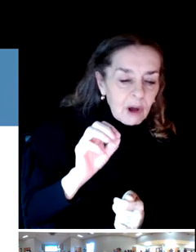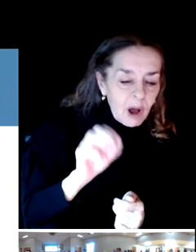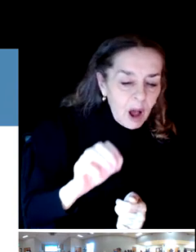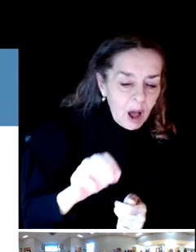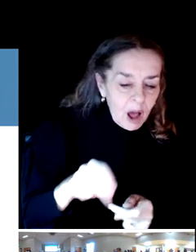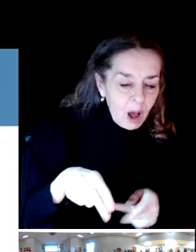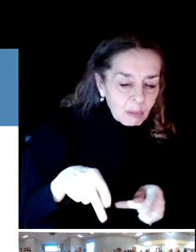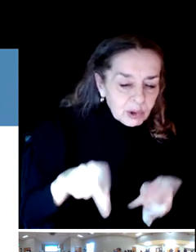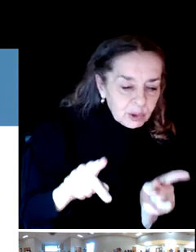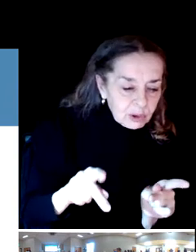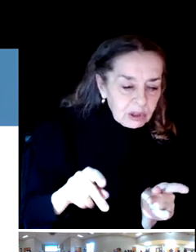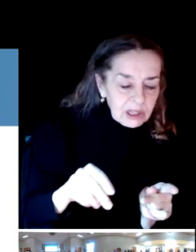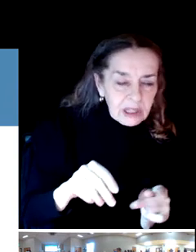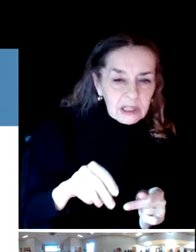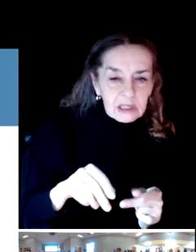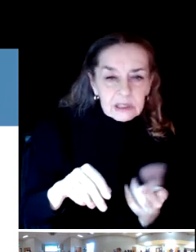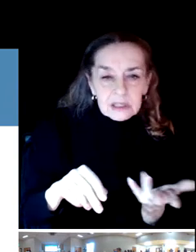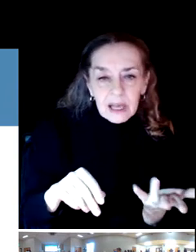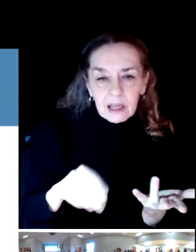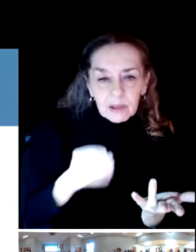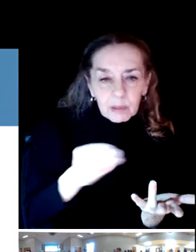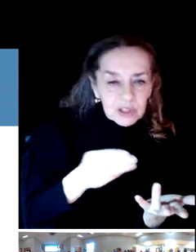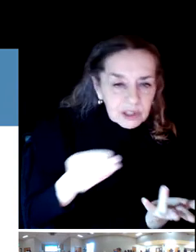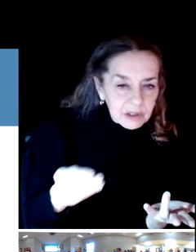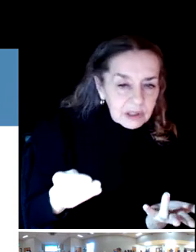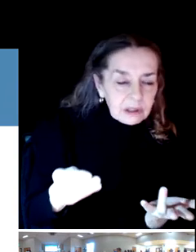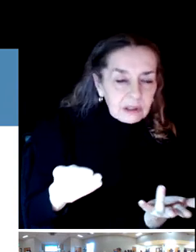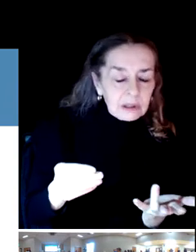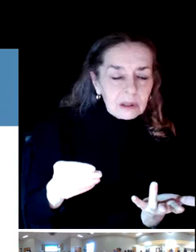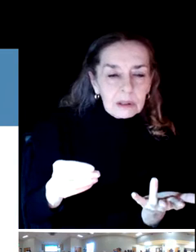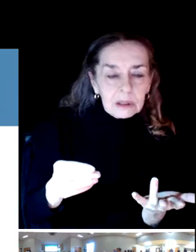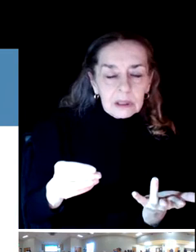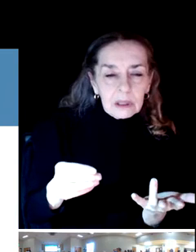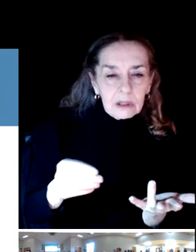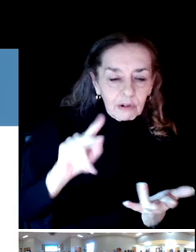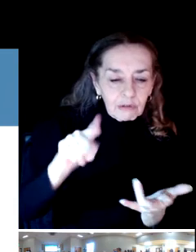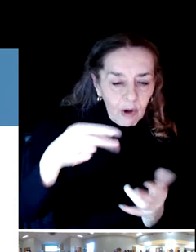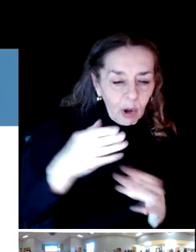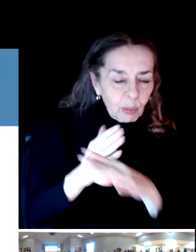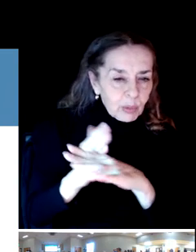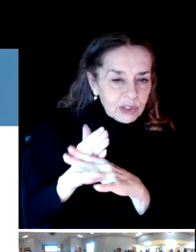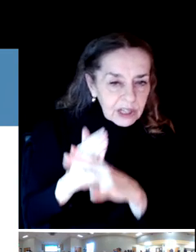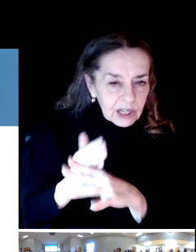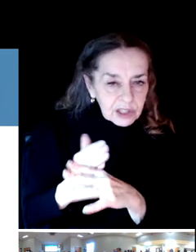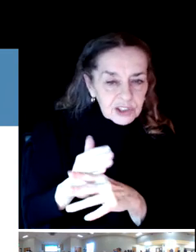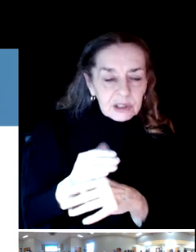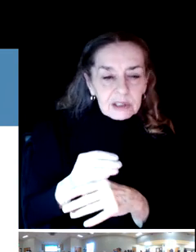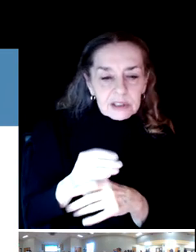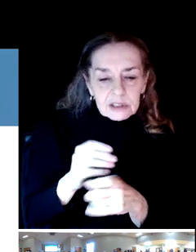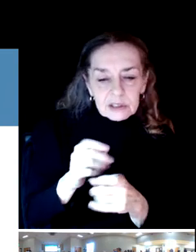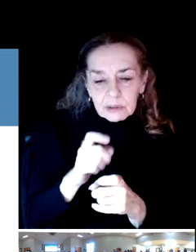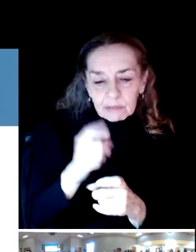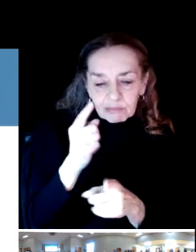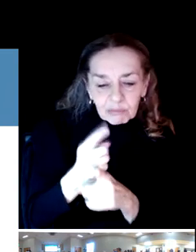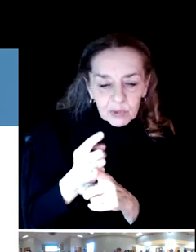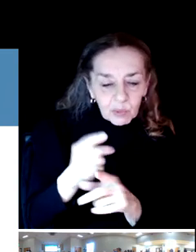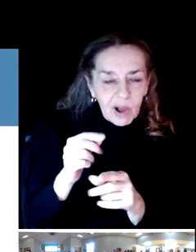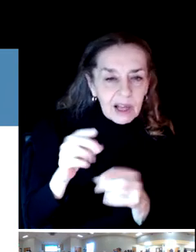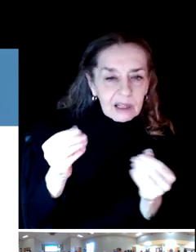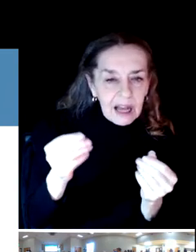the material, the fall protection material is of a certain certain kind so that wheelchairs can